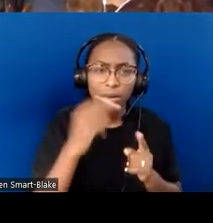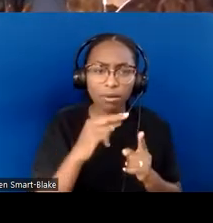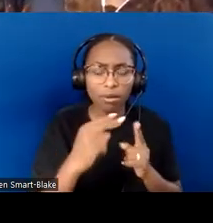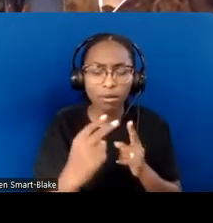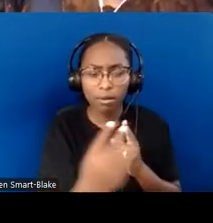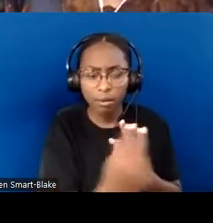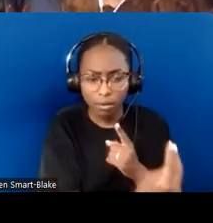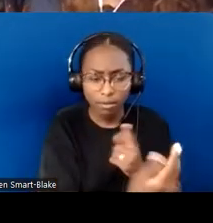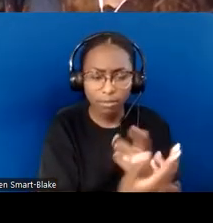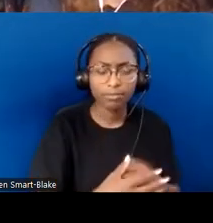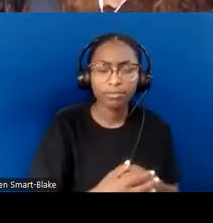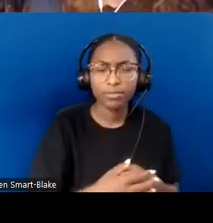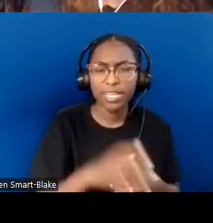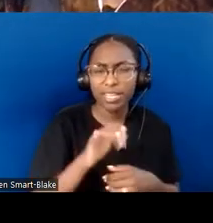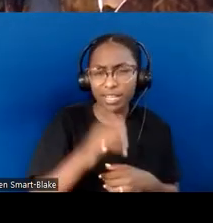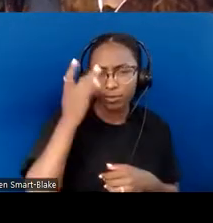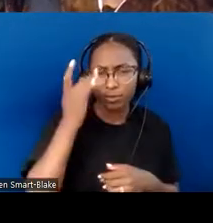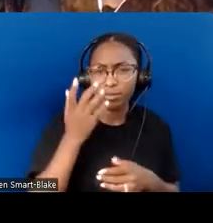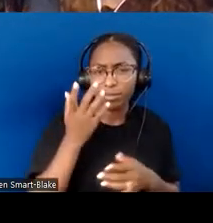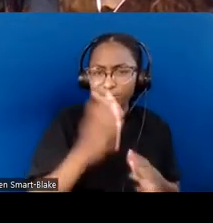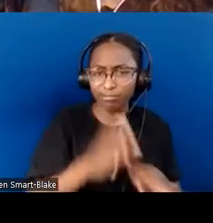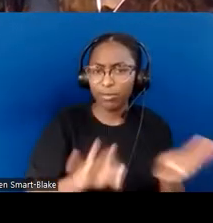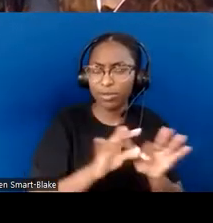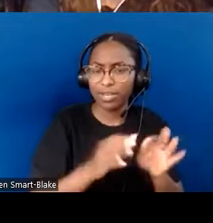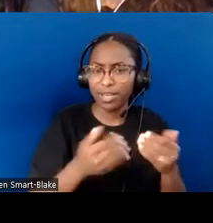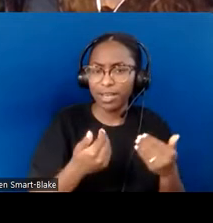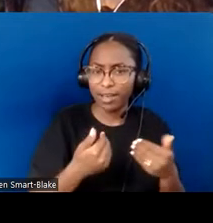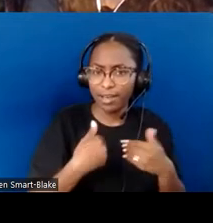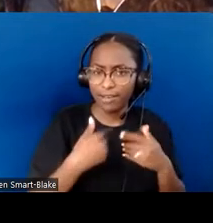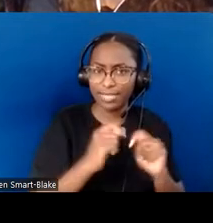is that you do bring in the different perspectives and people who use technology and spaces differently.